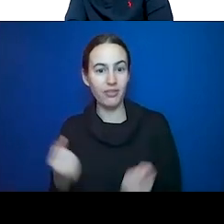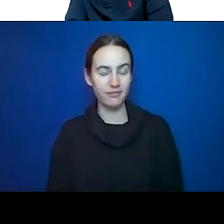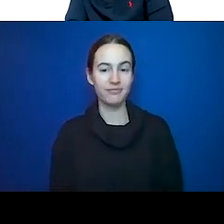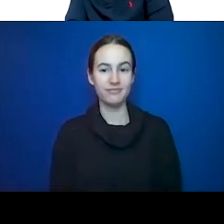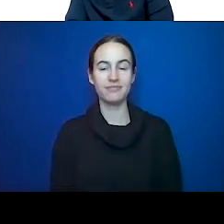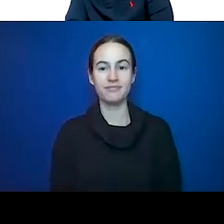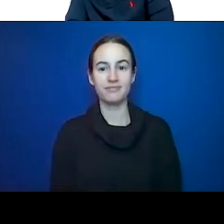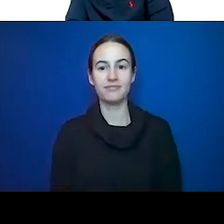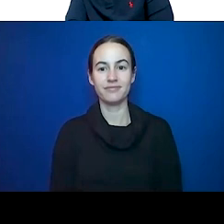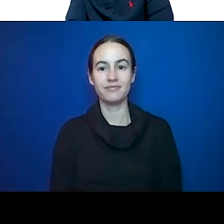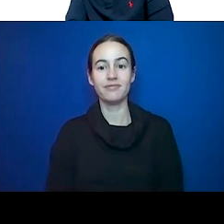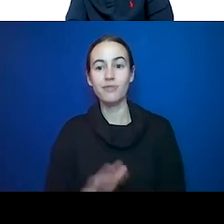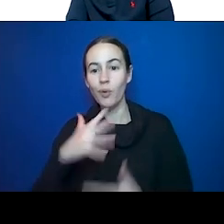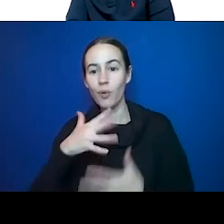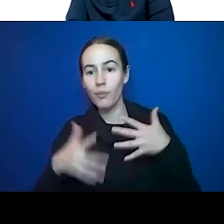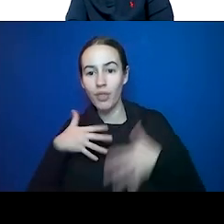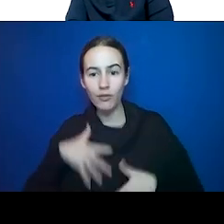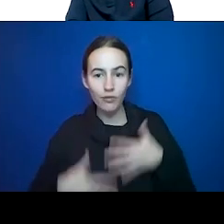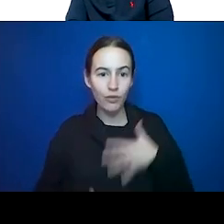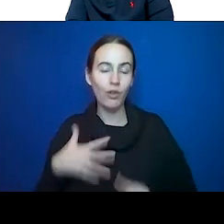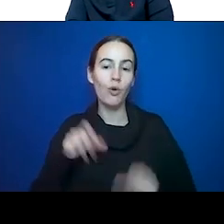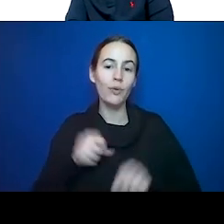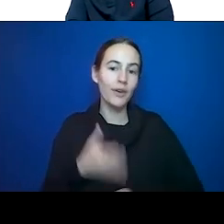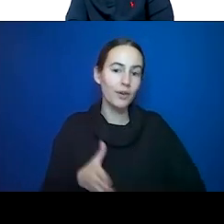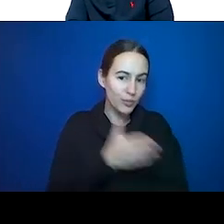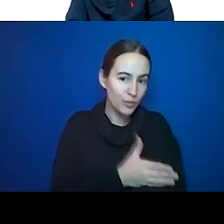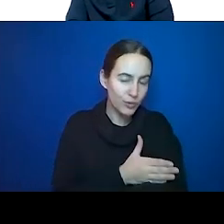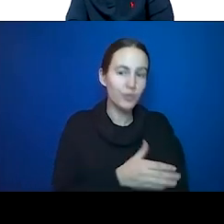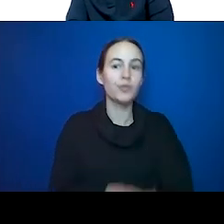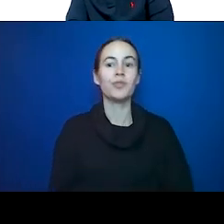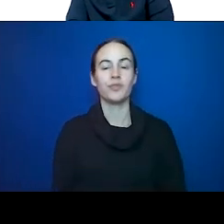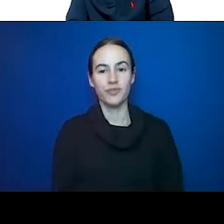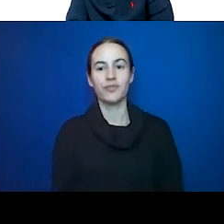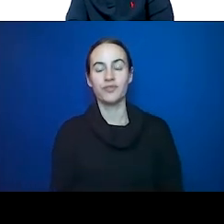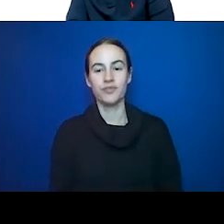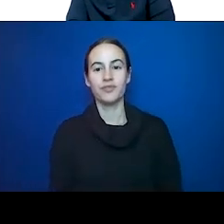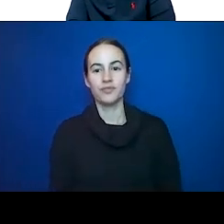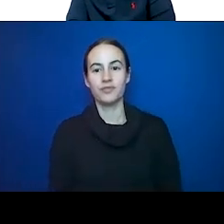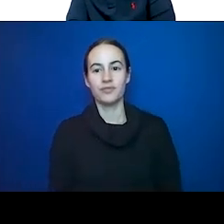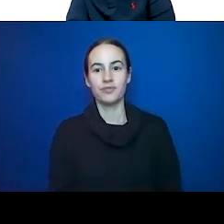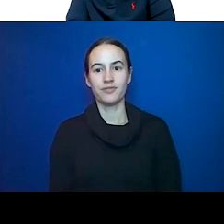flow and decrease in vascular and a decrease in vascular plaquing. And a decrease in